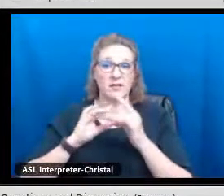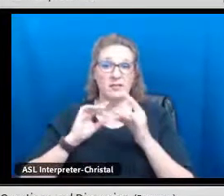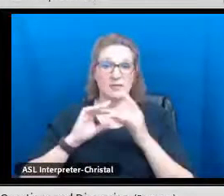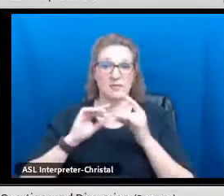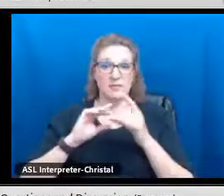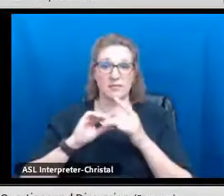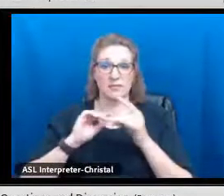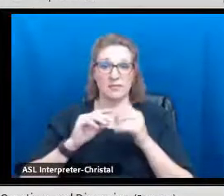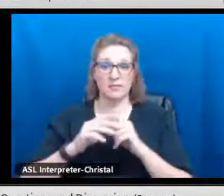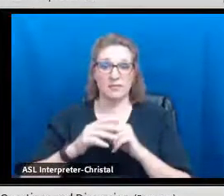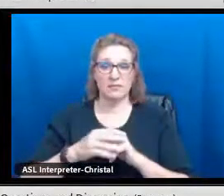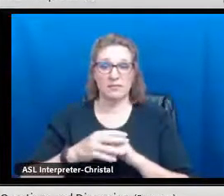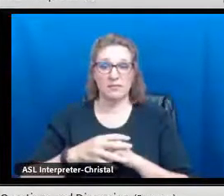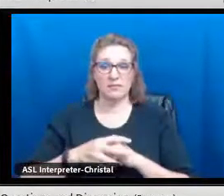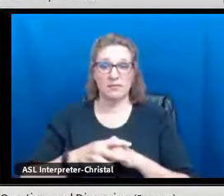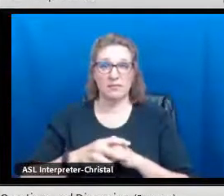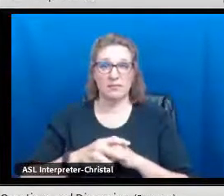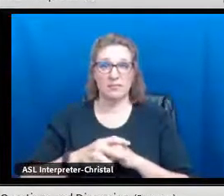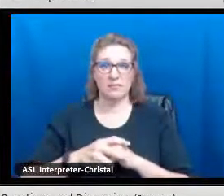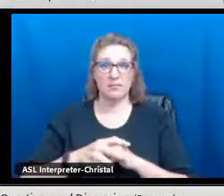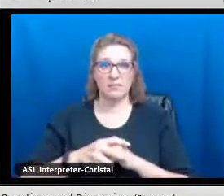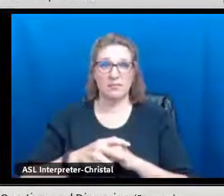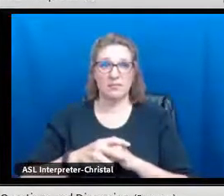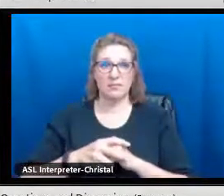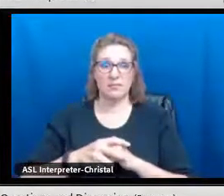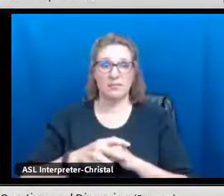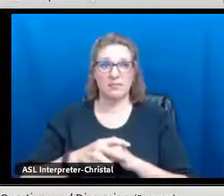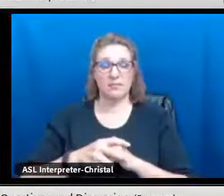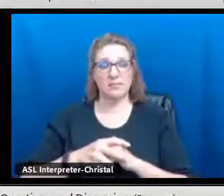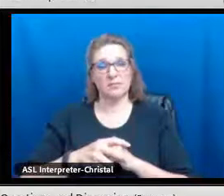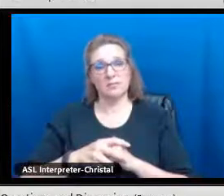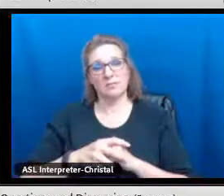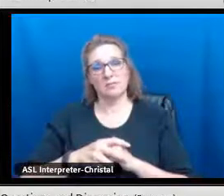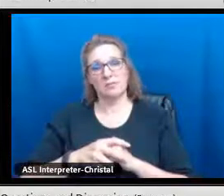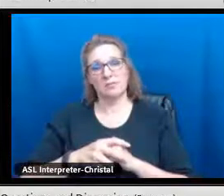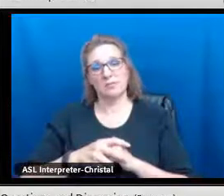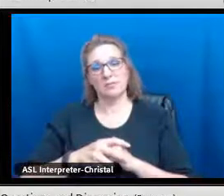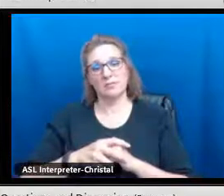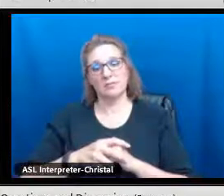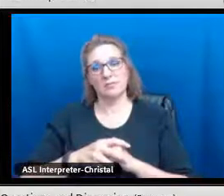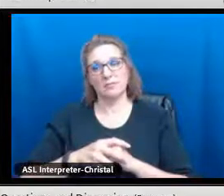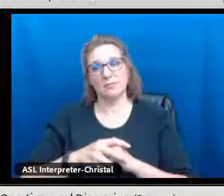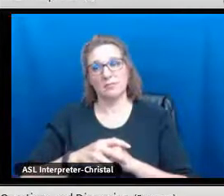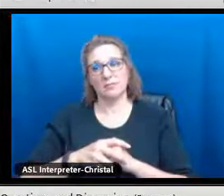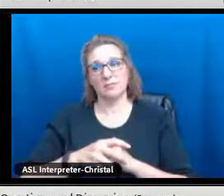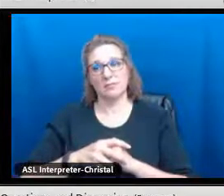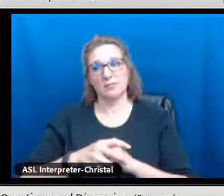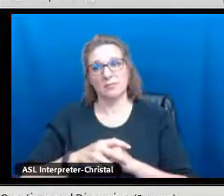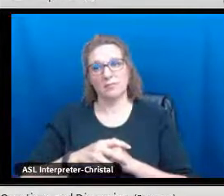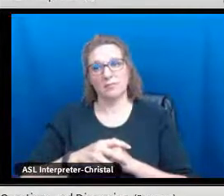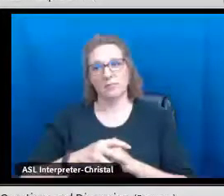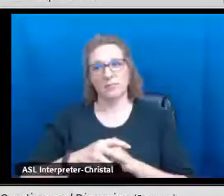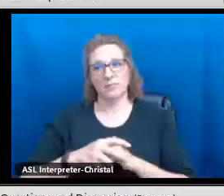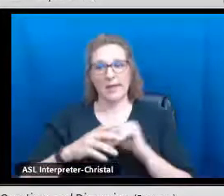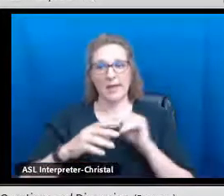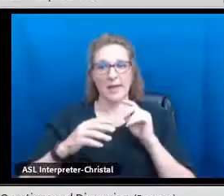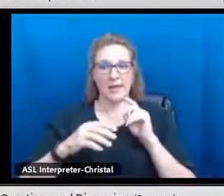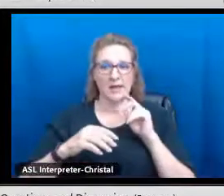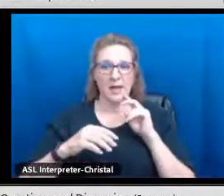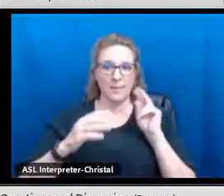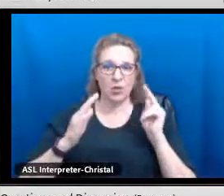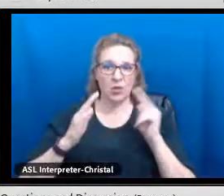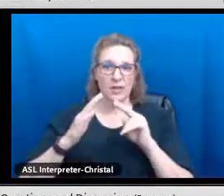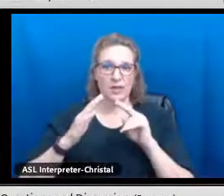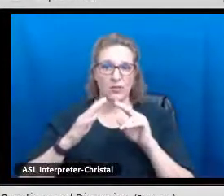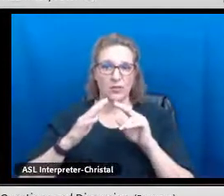Thank you, Santi.